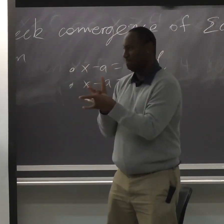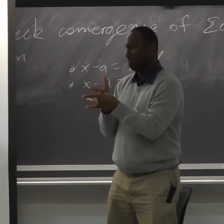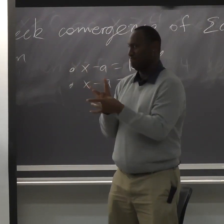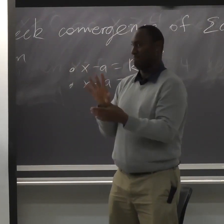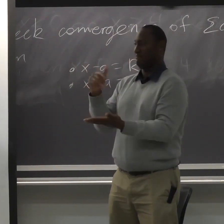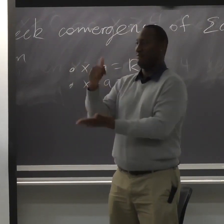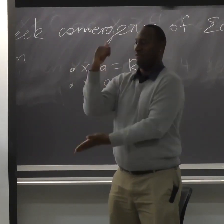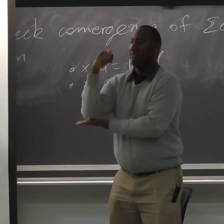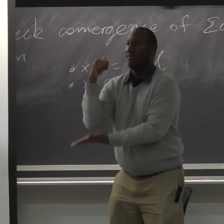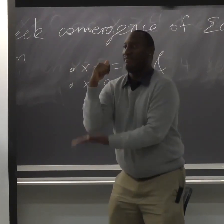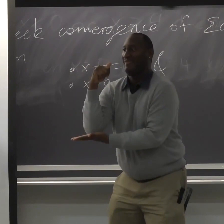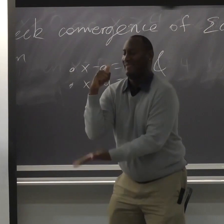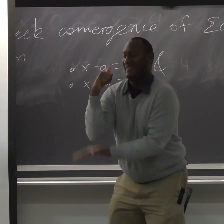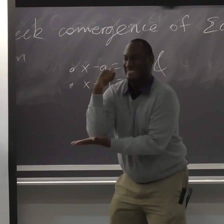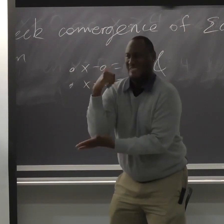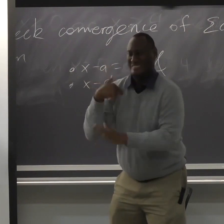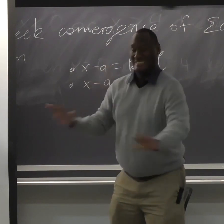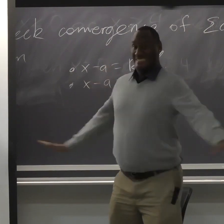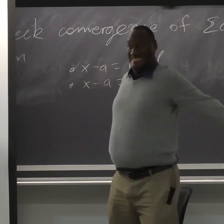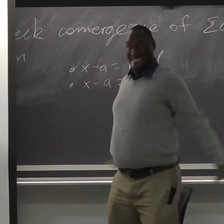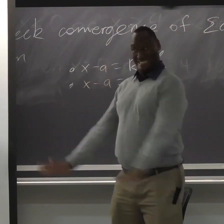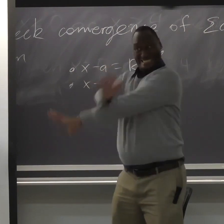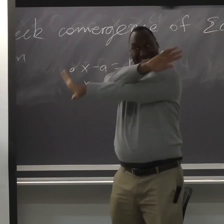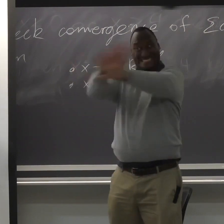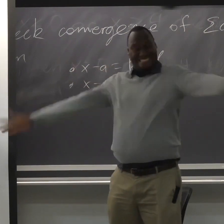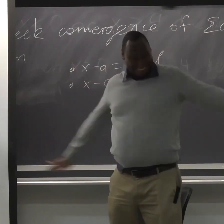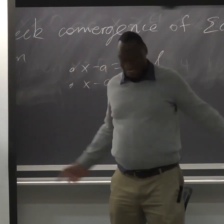Support would be a more accurate word, not help.